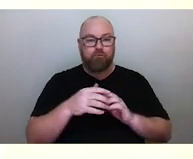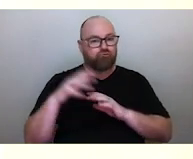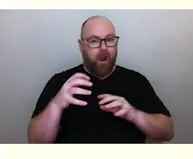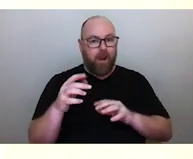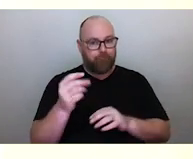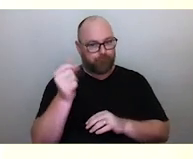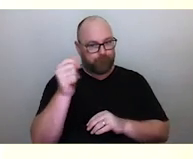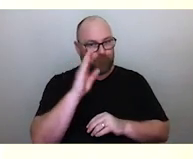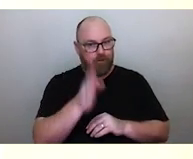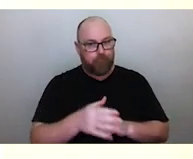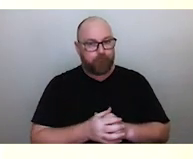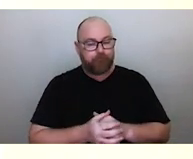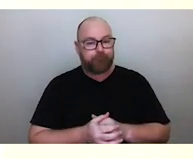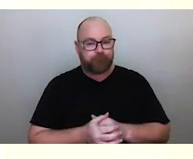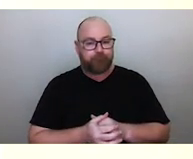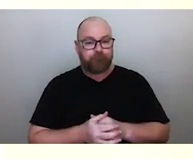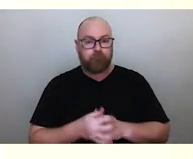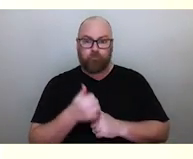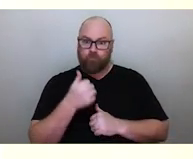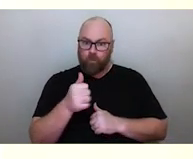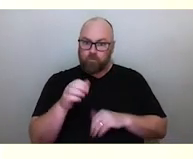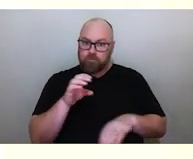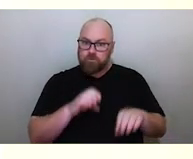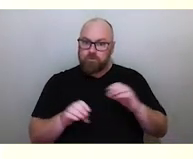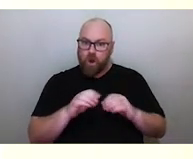And this is a great scientific observation. What does this mean?